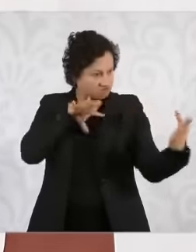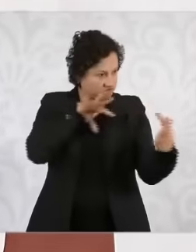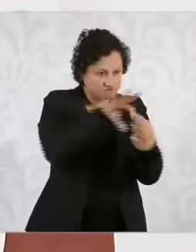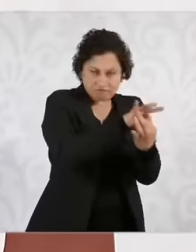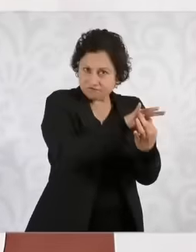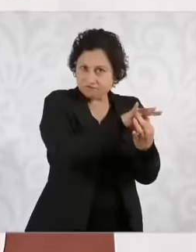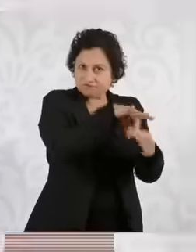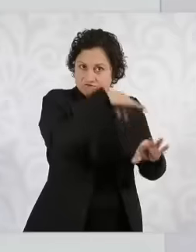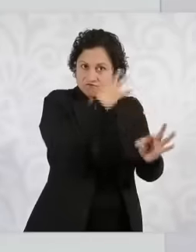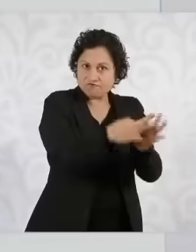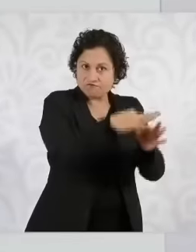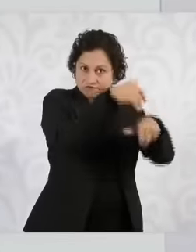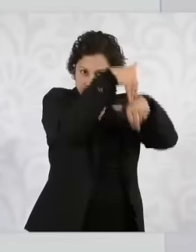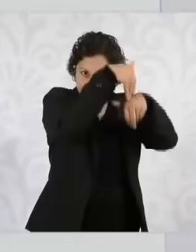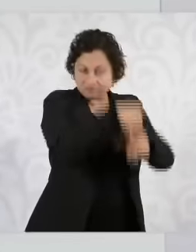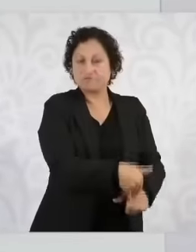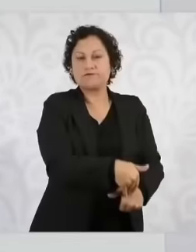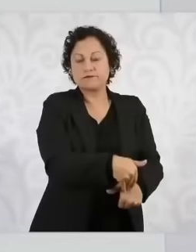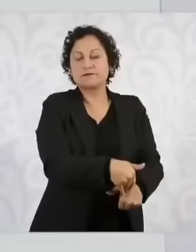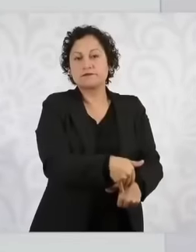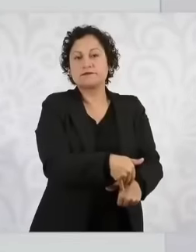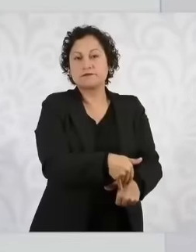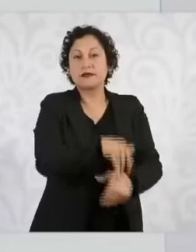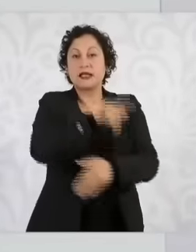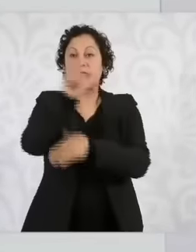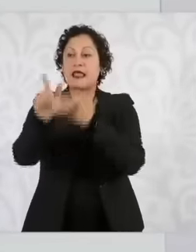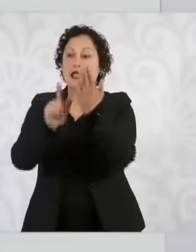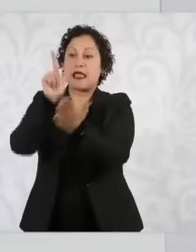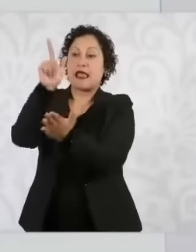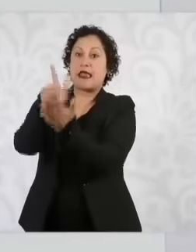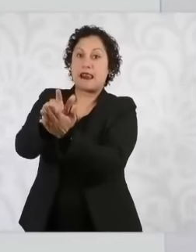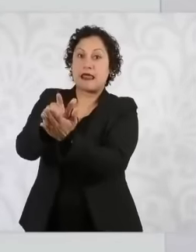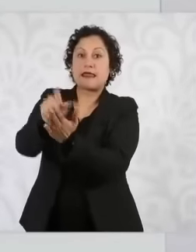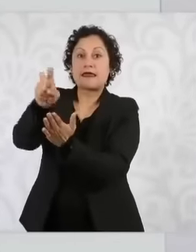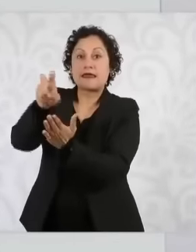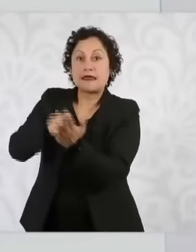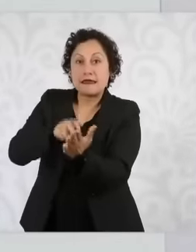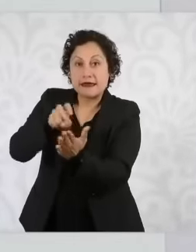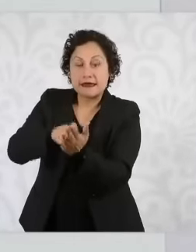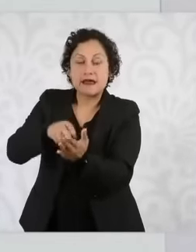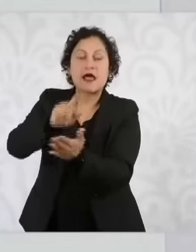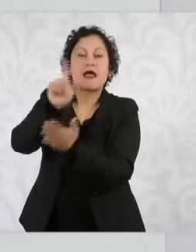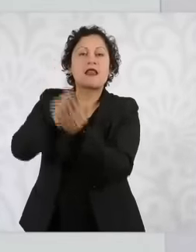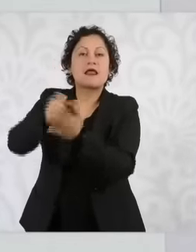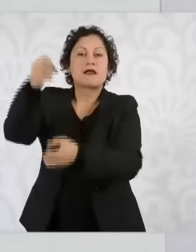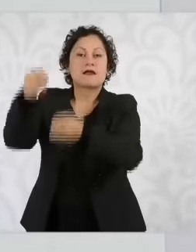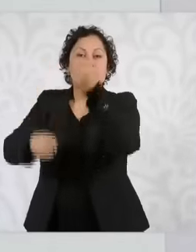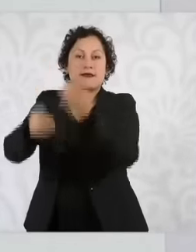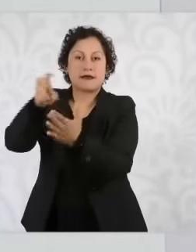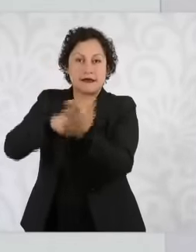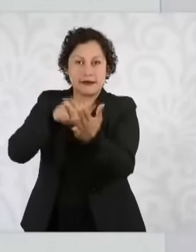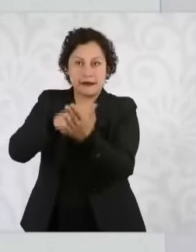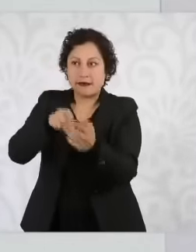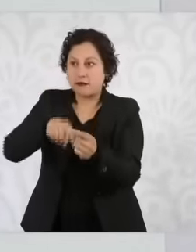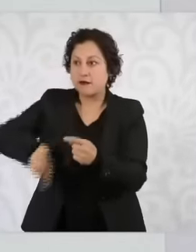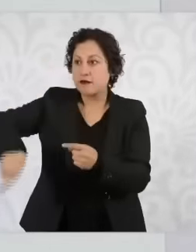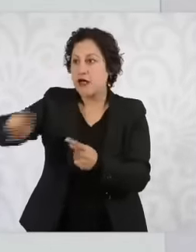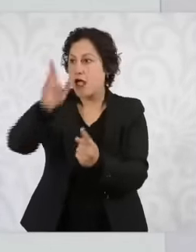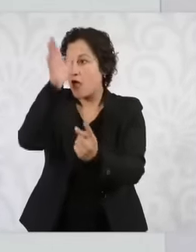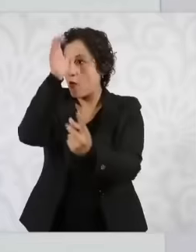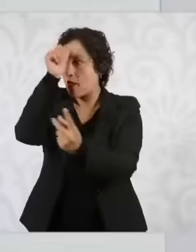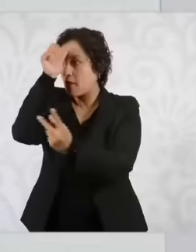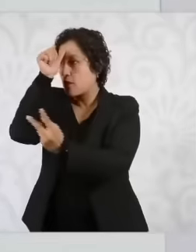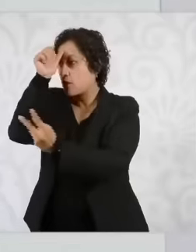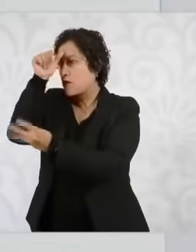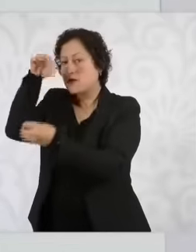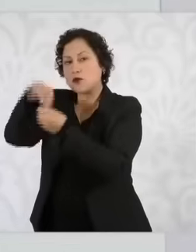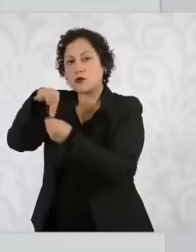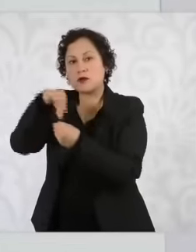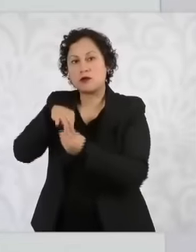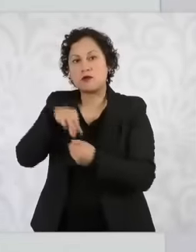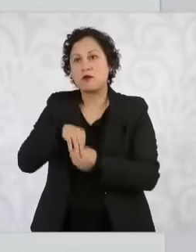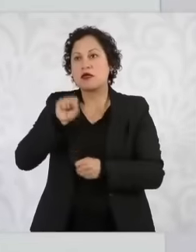the constitutional reform as it was approved So she wants to run to be elected